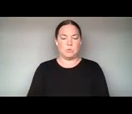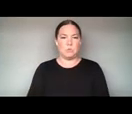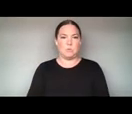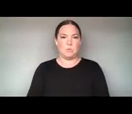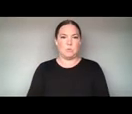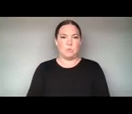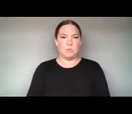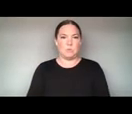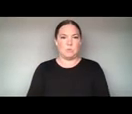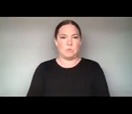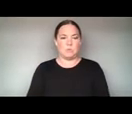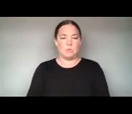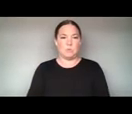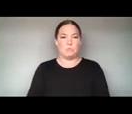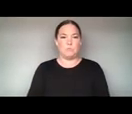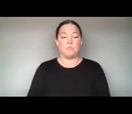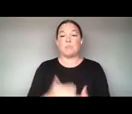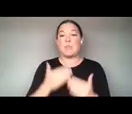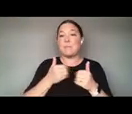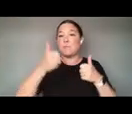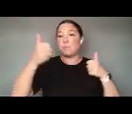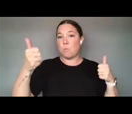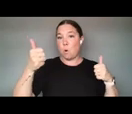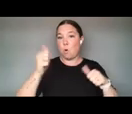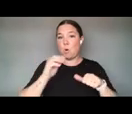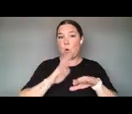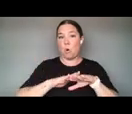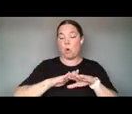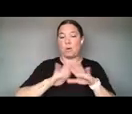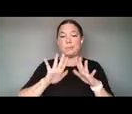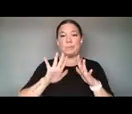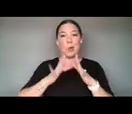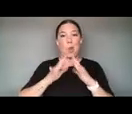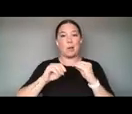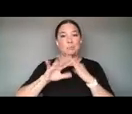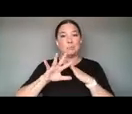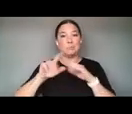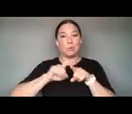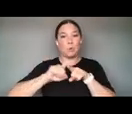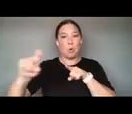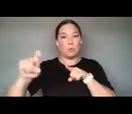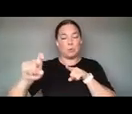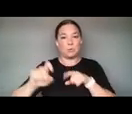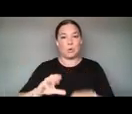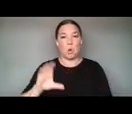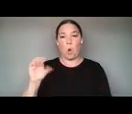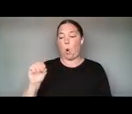WE RAN A REMOTE PRODUCTION VIA VIDEO CALLS. WE USED OBS SO OUR ACTORS COULD PREVIEW THEIR